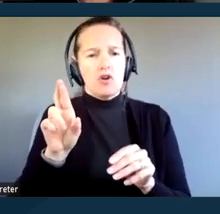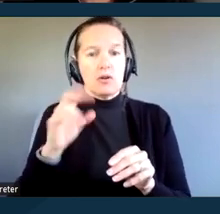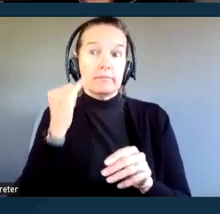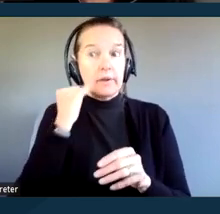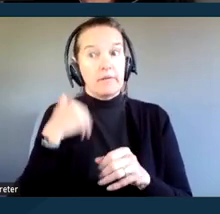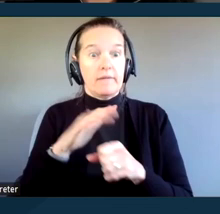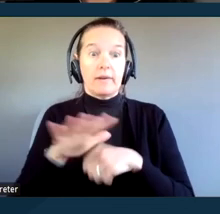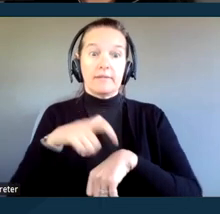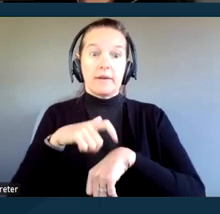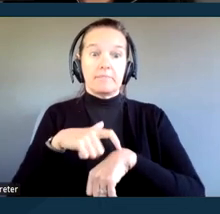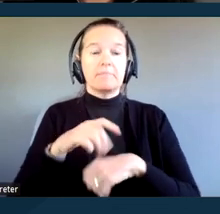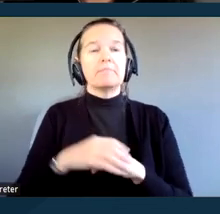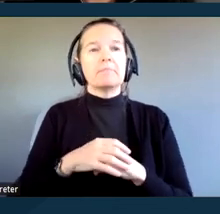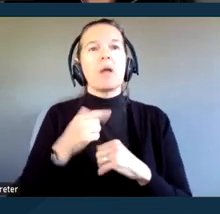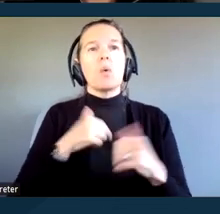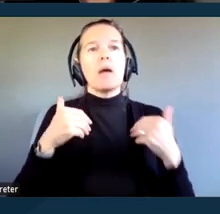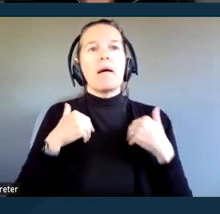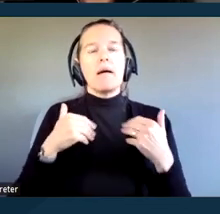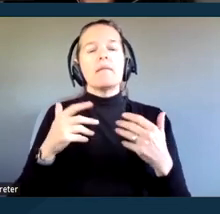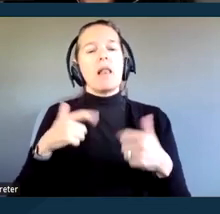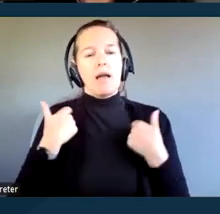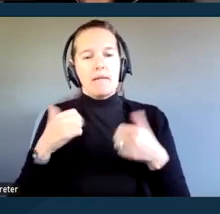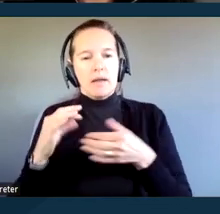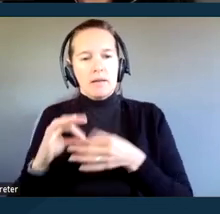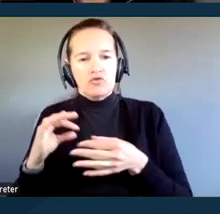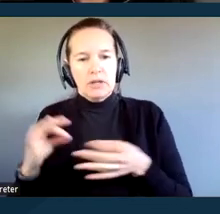We do have live captioning and tech support available.